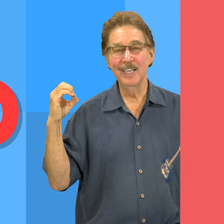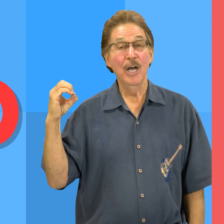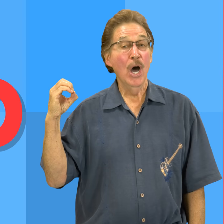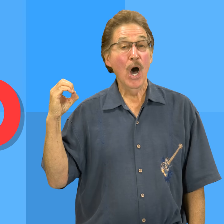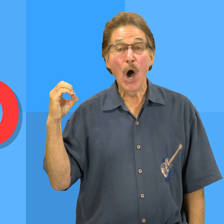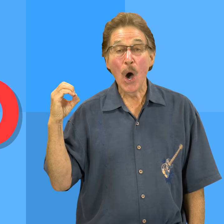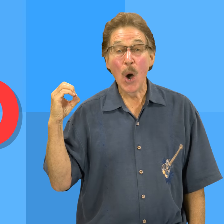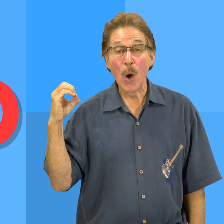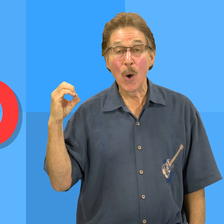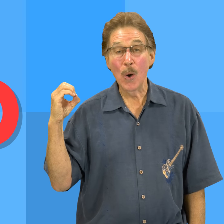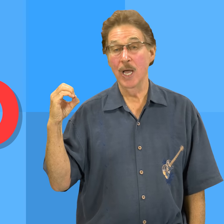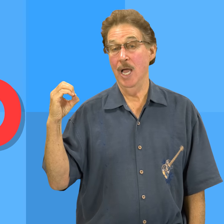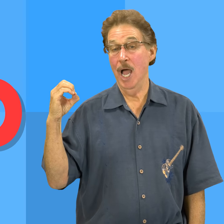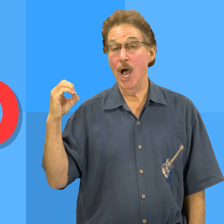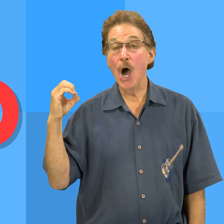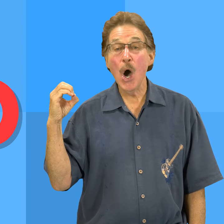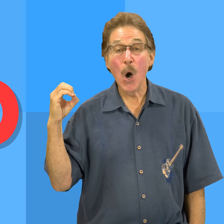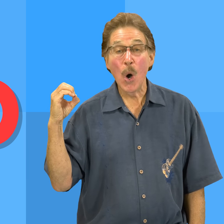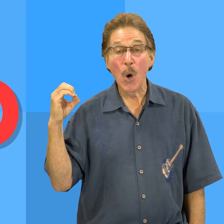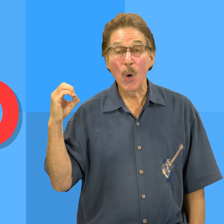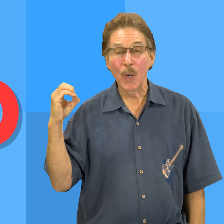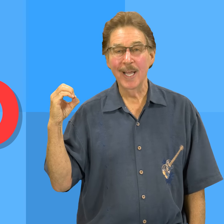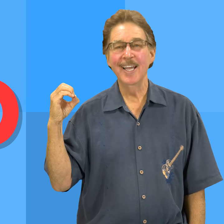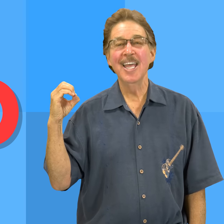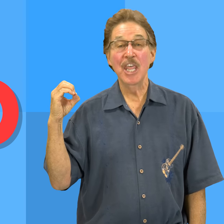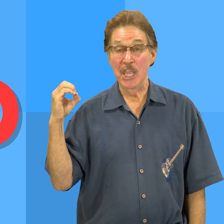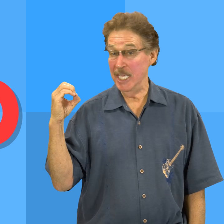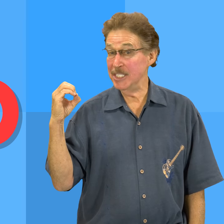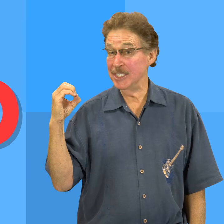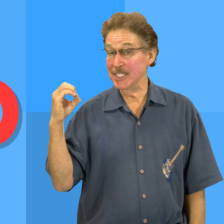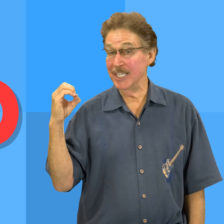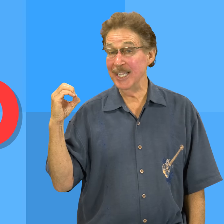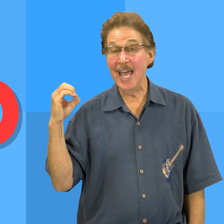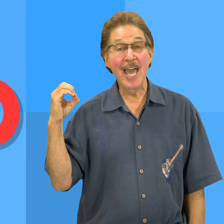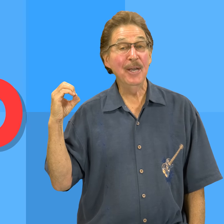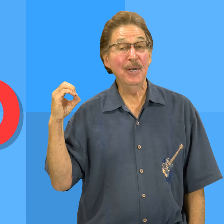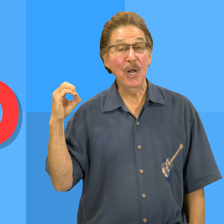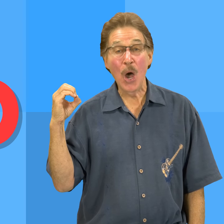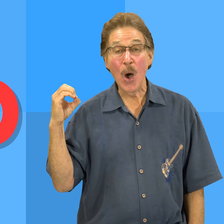O, o, this is the letter o